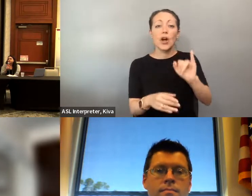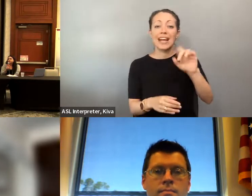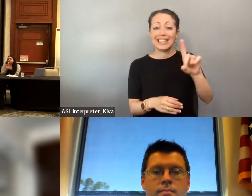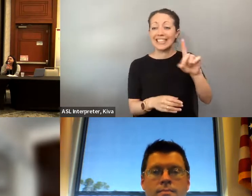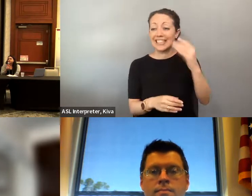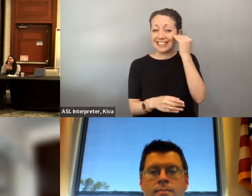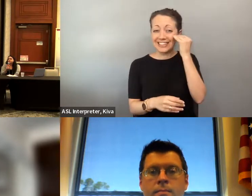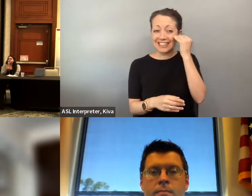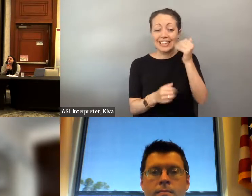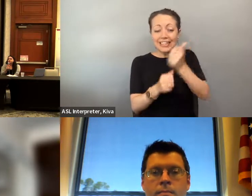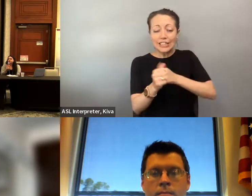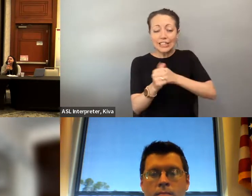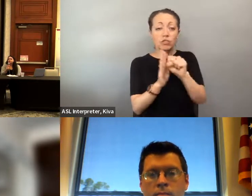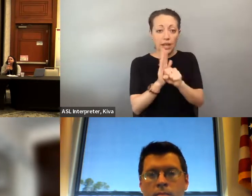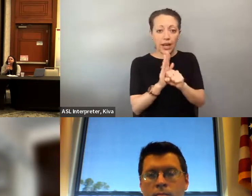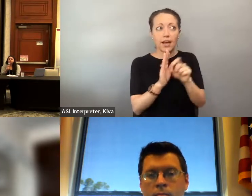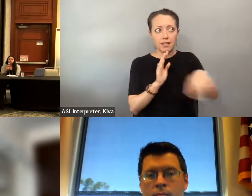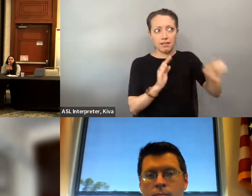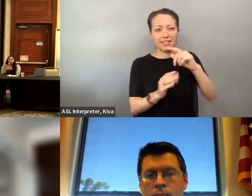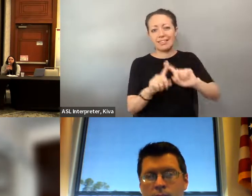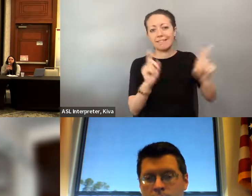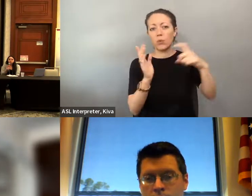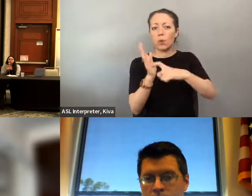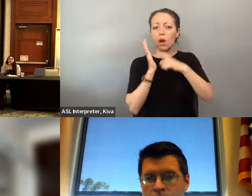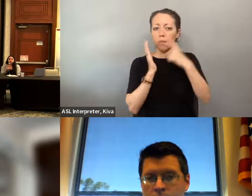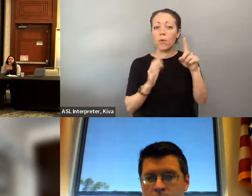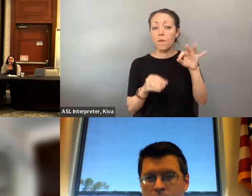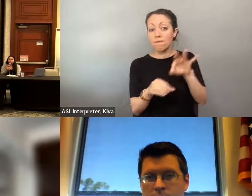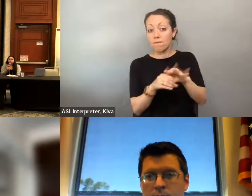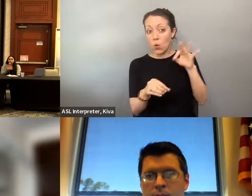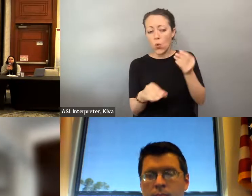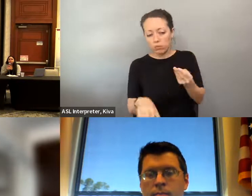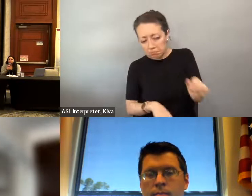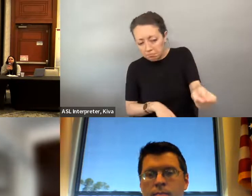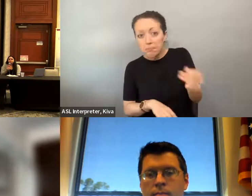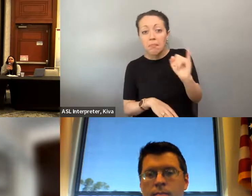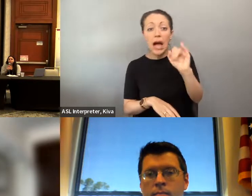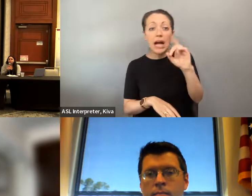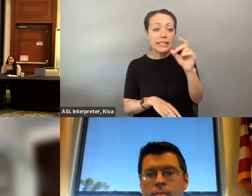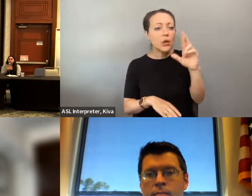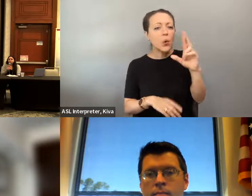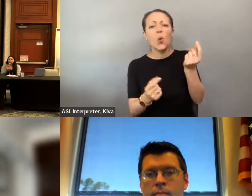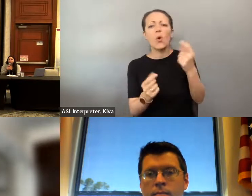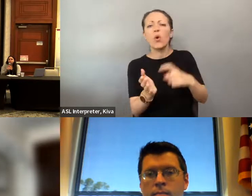Hi Josh and Gleego again am with a vote writers. We are a nationwide 501 C, 3 nonprofit that focuses on voter Id and for anyone that might not be aware of voter id it explains what ids your state focuses on in terms , it explains what IDs your state focuses on in terms of